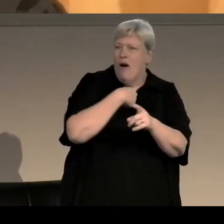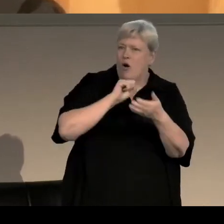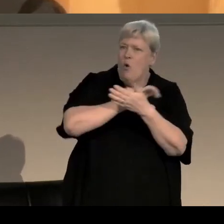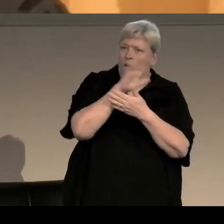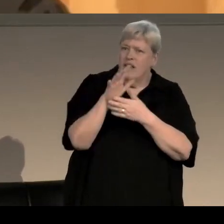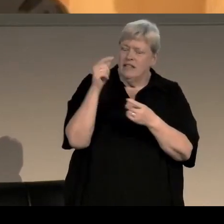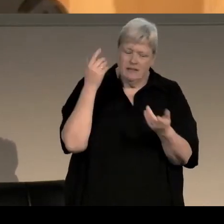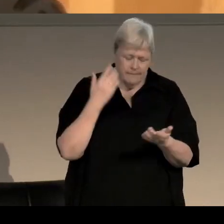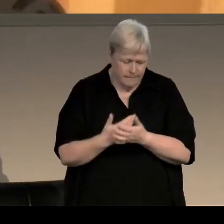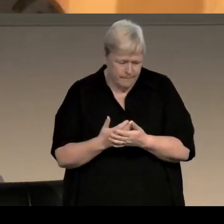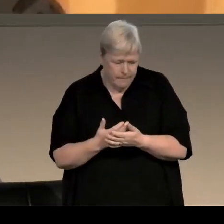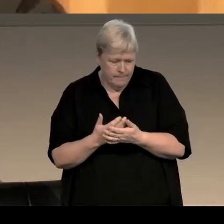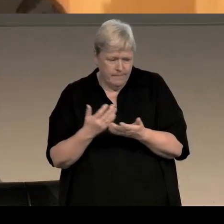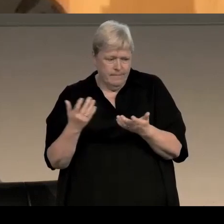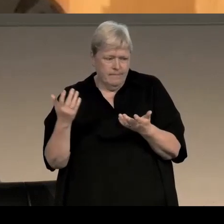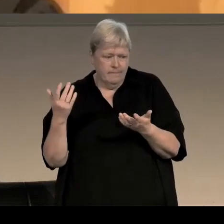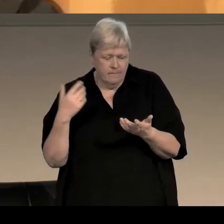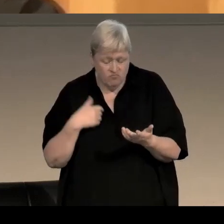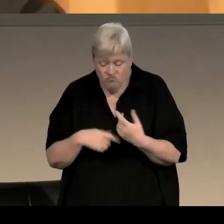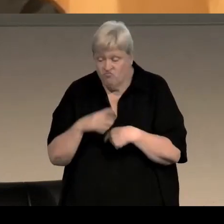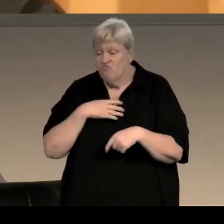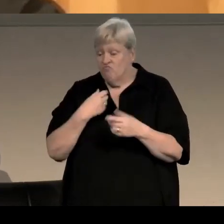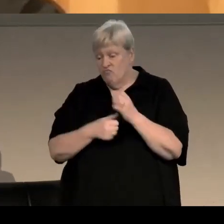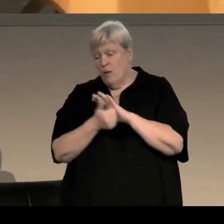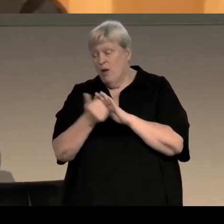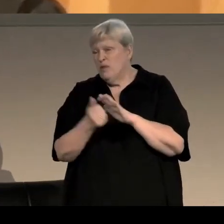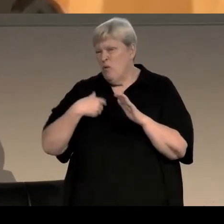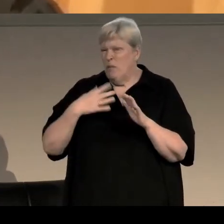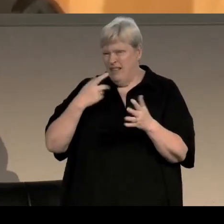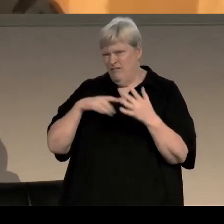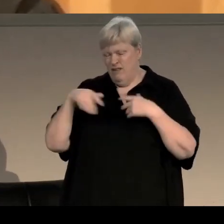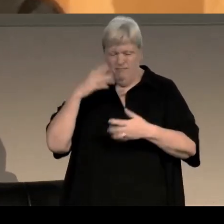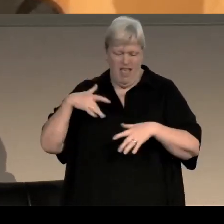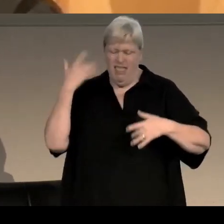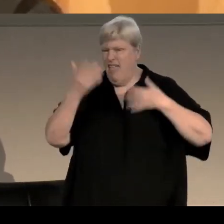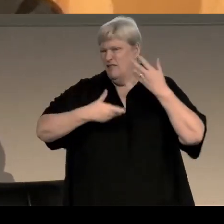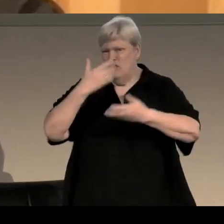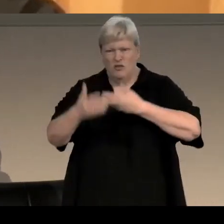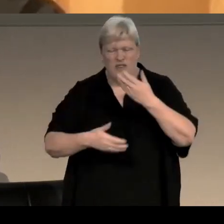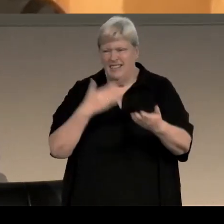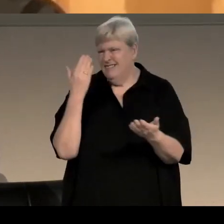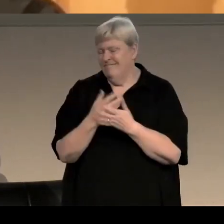and for a while my publisher had been on at me to write a memoir but frankly if I was going to write an honest memoir